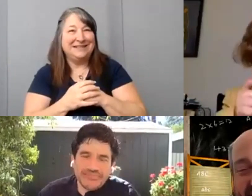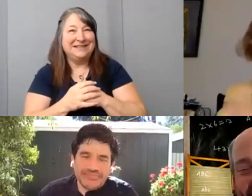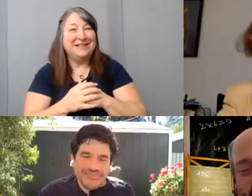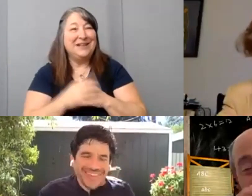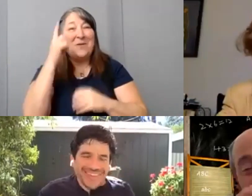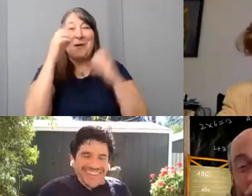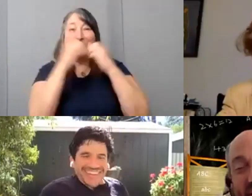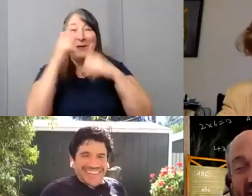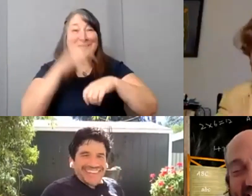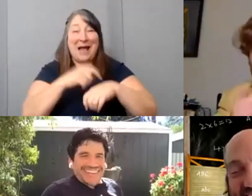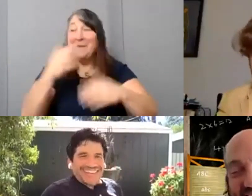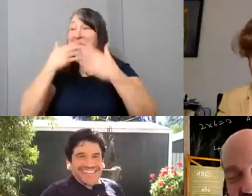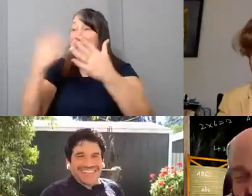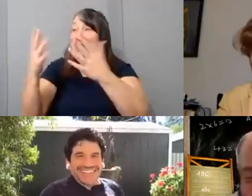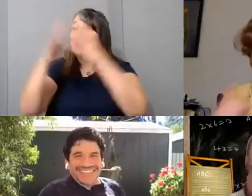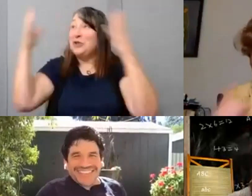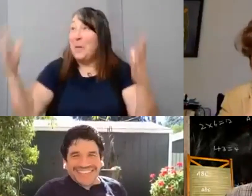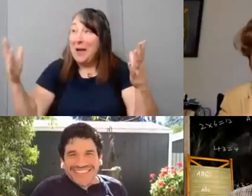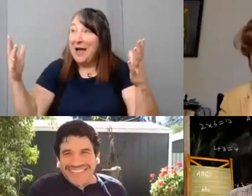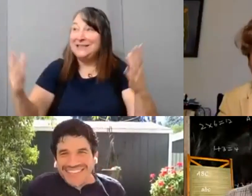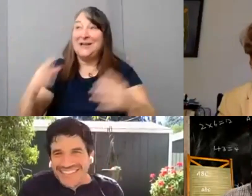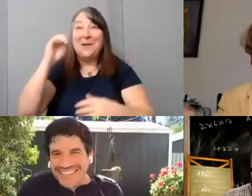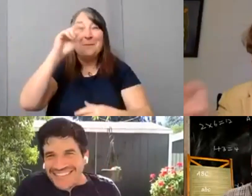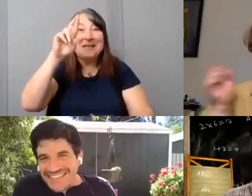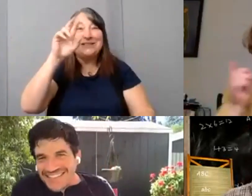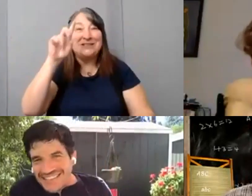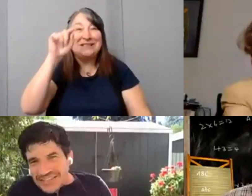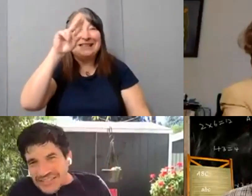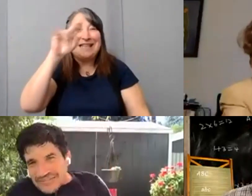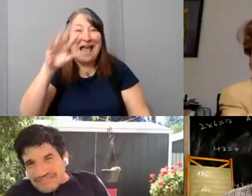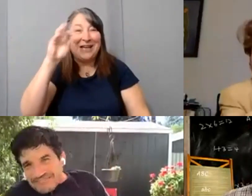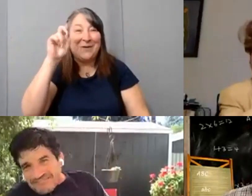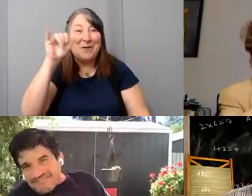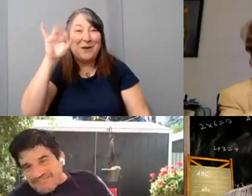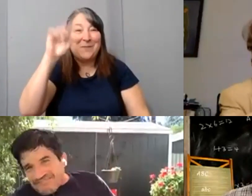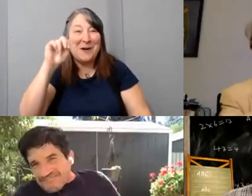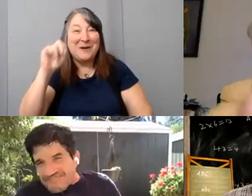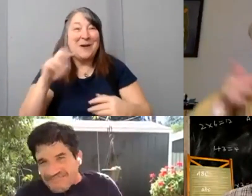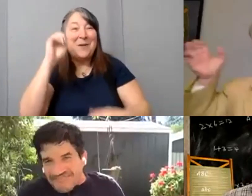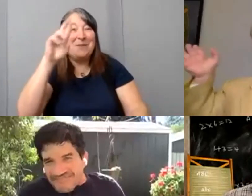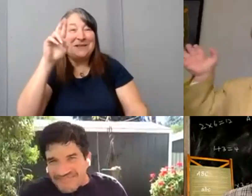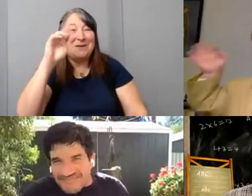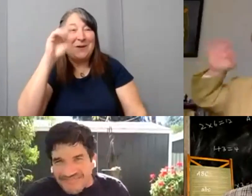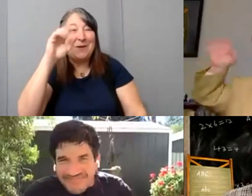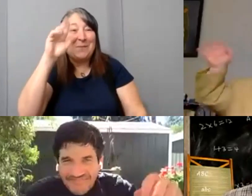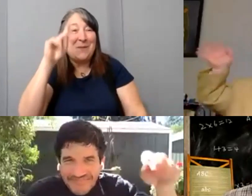Thank you so much Mr. Danny Woodburn, Mr. Mark Povinelli. [Danny] Good luck everybody.